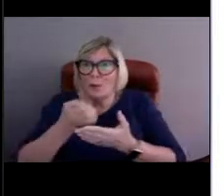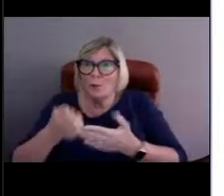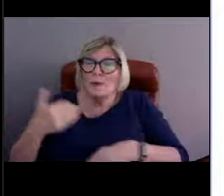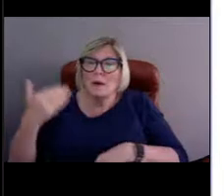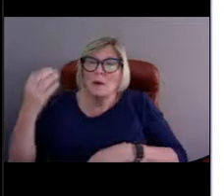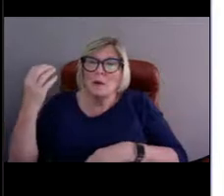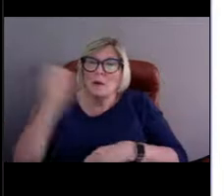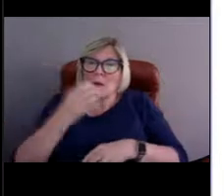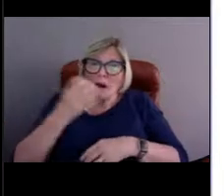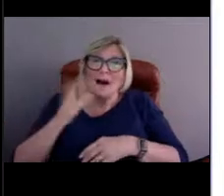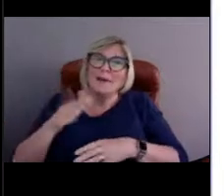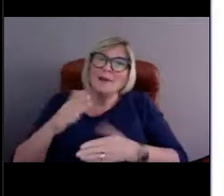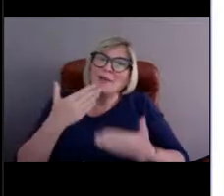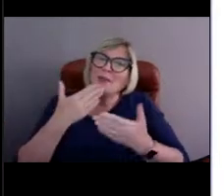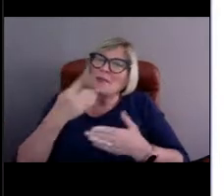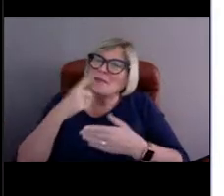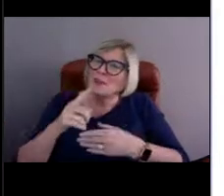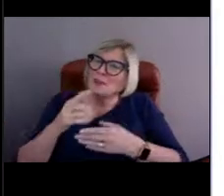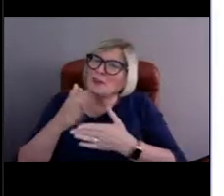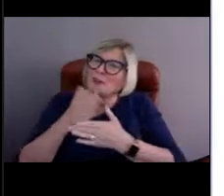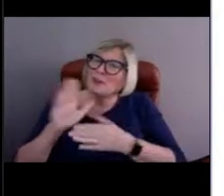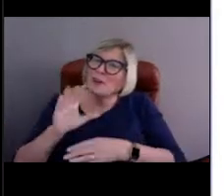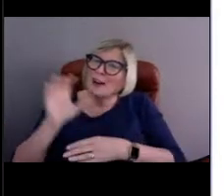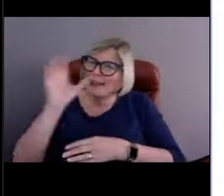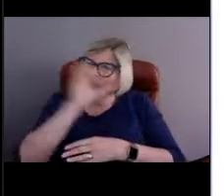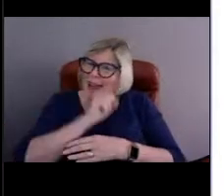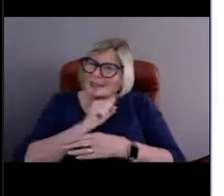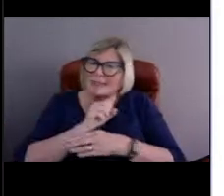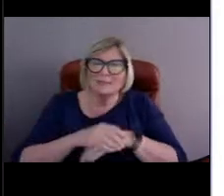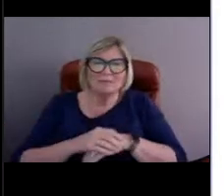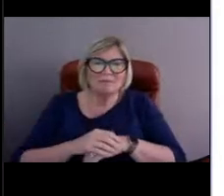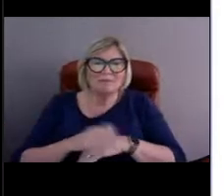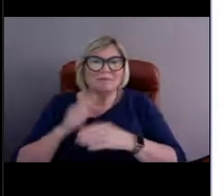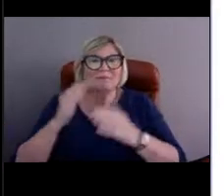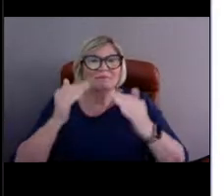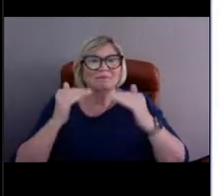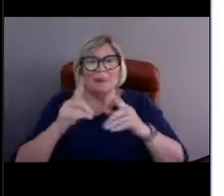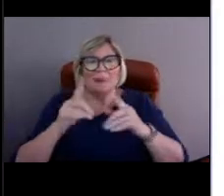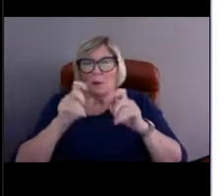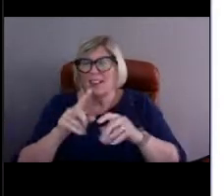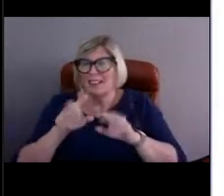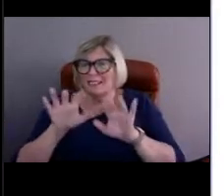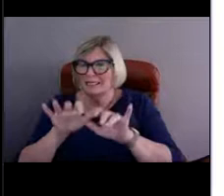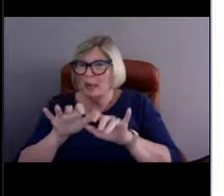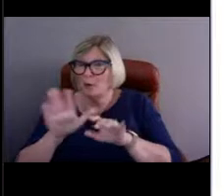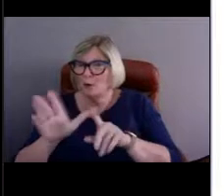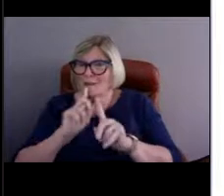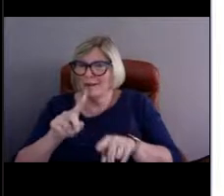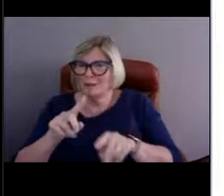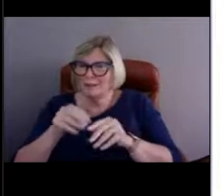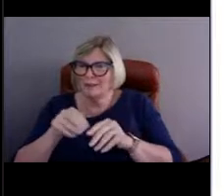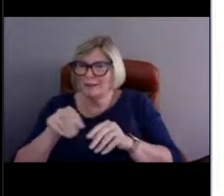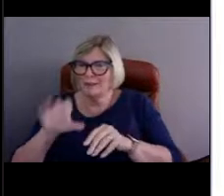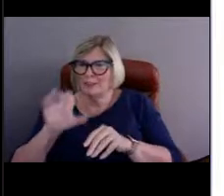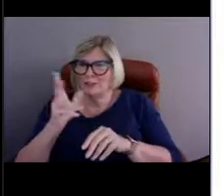Thank you for sharing your guesses. Now another question, go ahead and type it in the box, with all this equipment